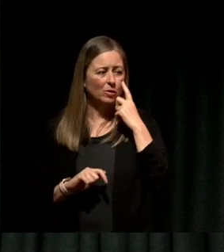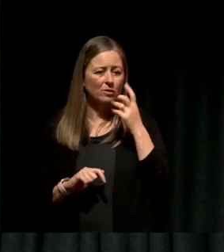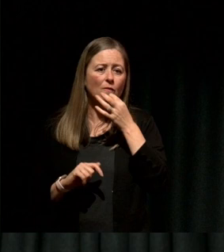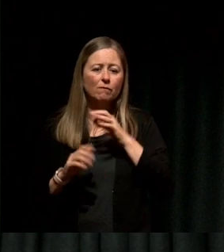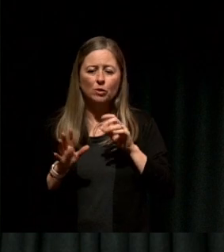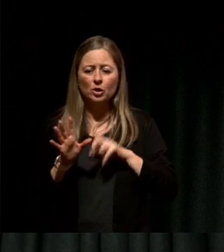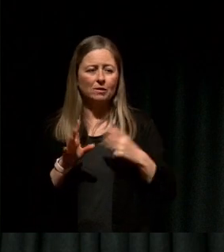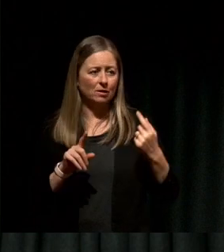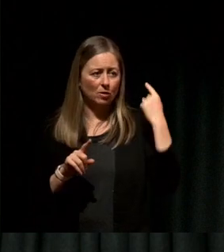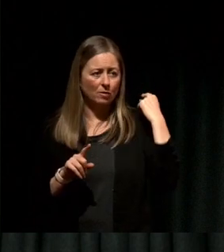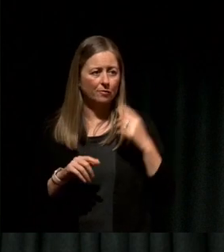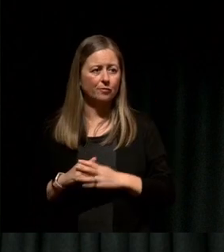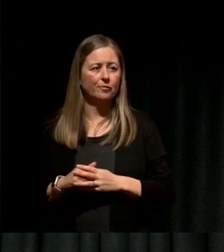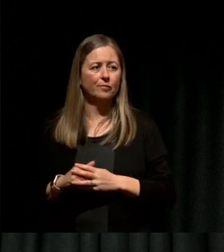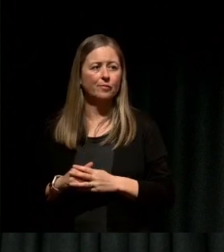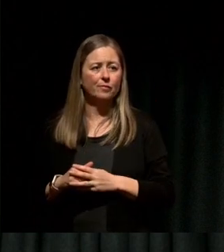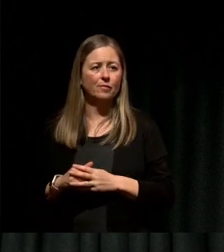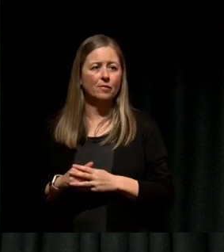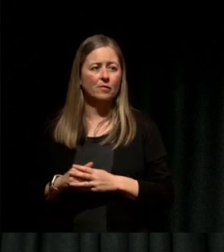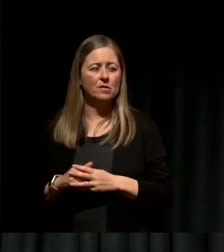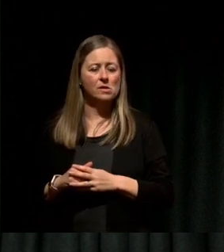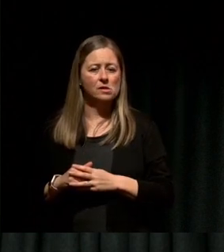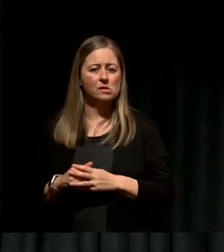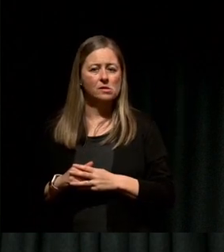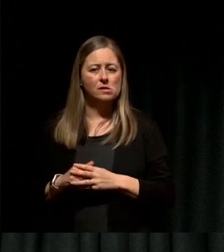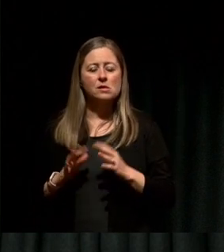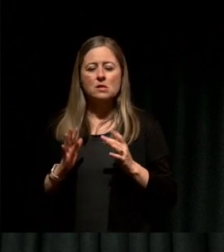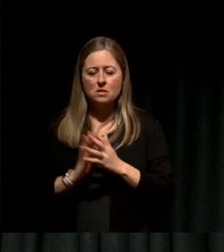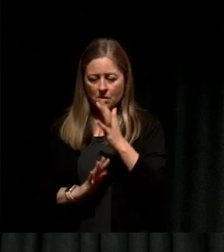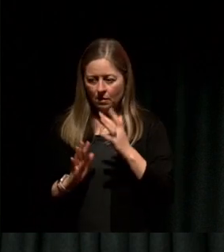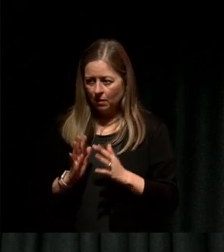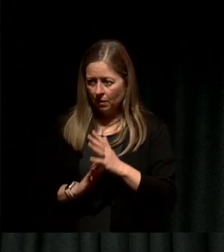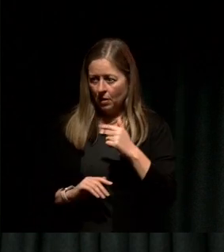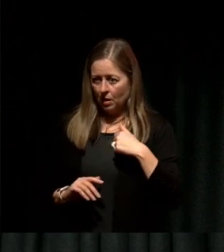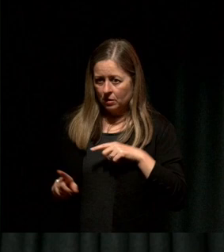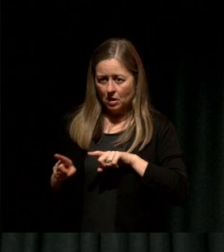During this time I learned a lot about myself, I learned that I could stay cool in a crisis,